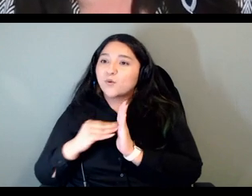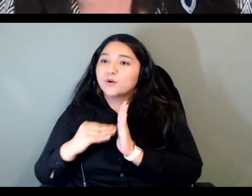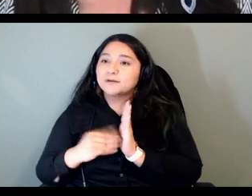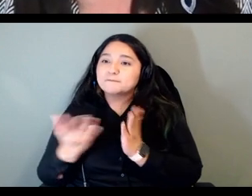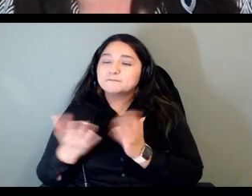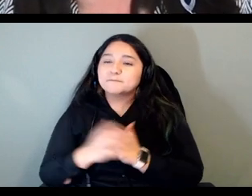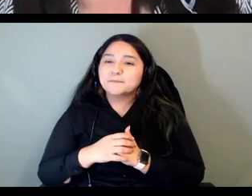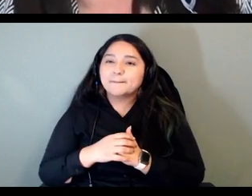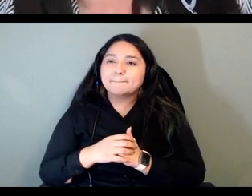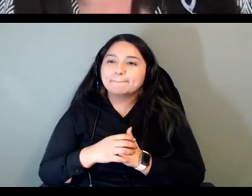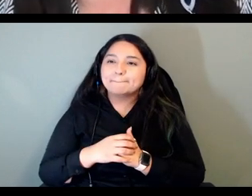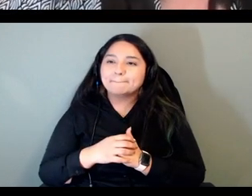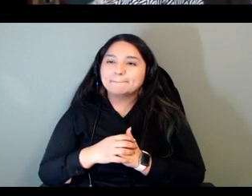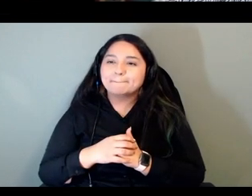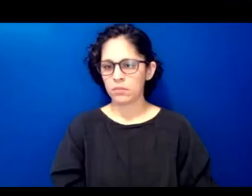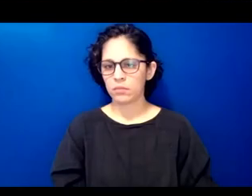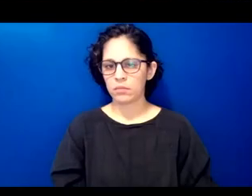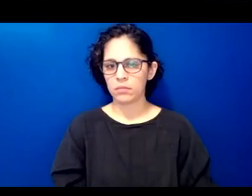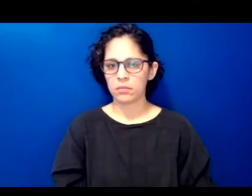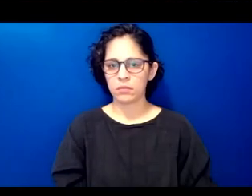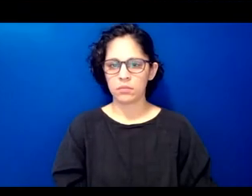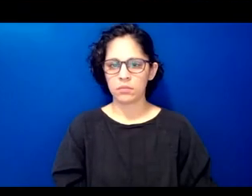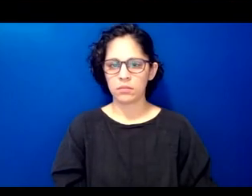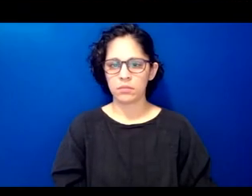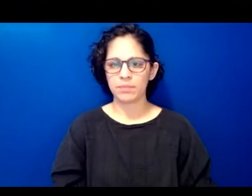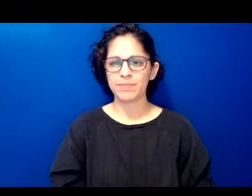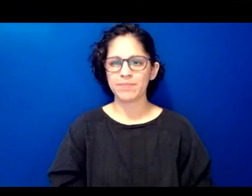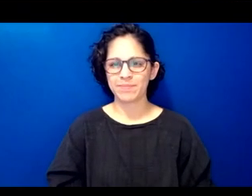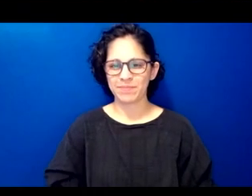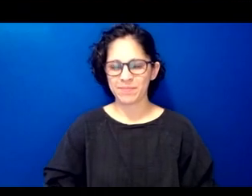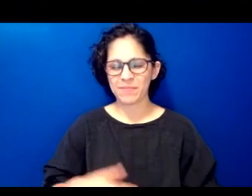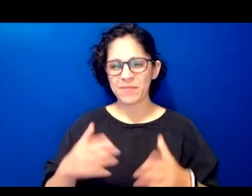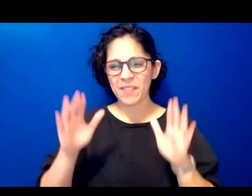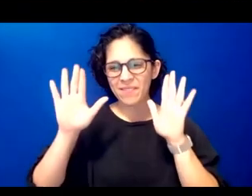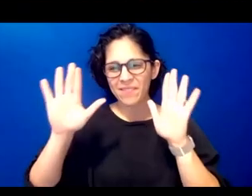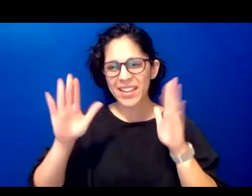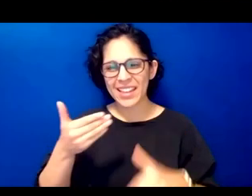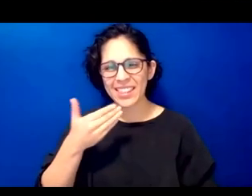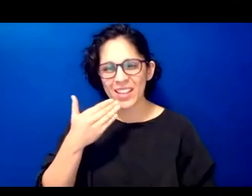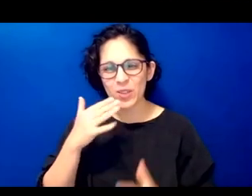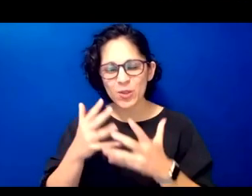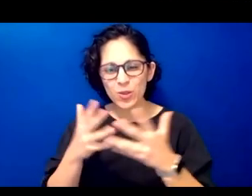and past i thank you so much carrie and thank you to presenters for that amazing overview